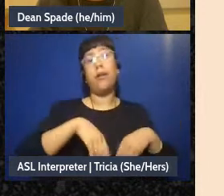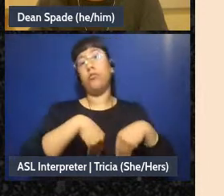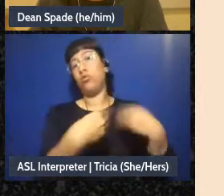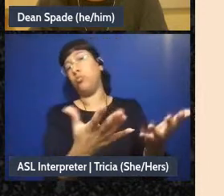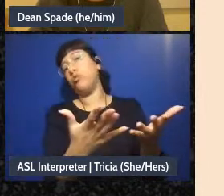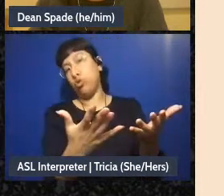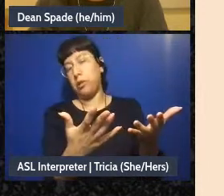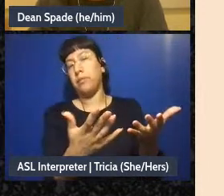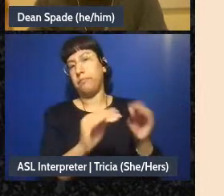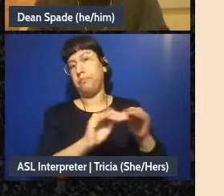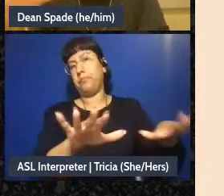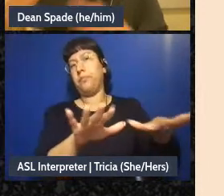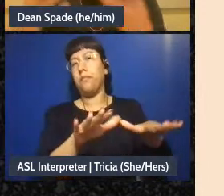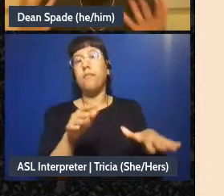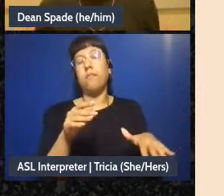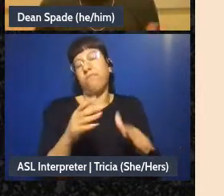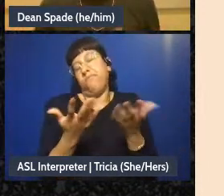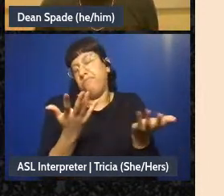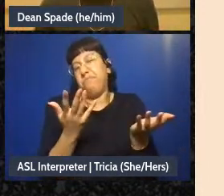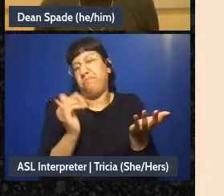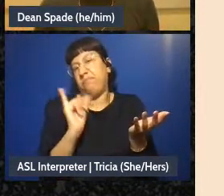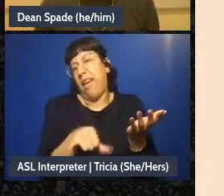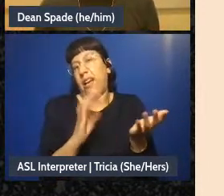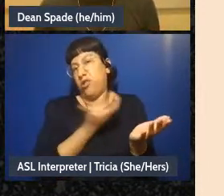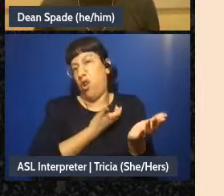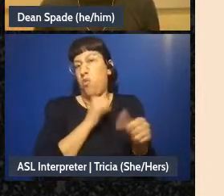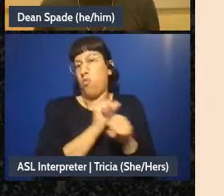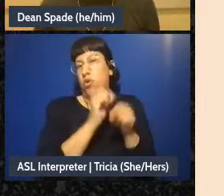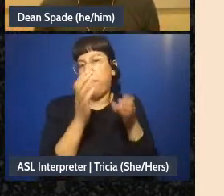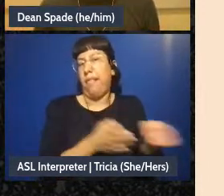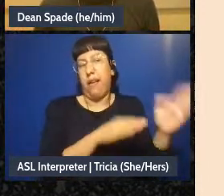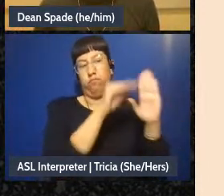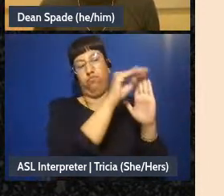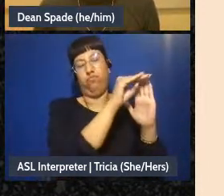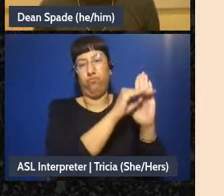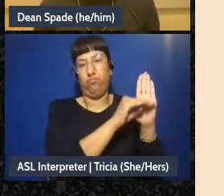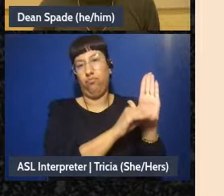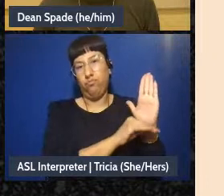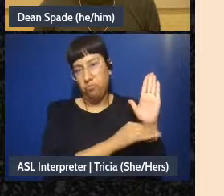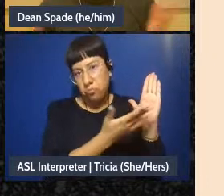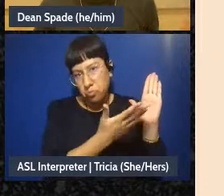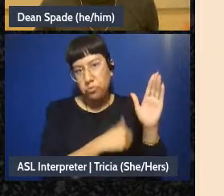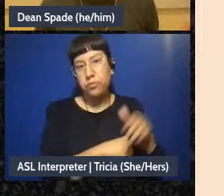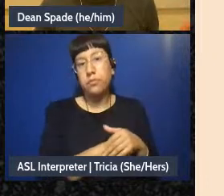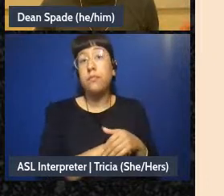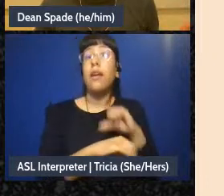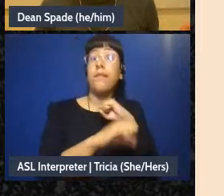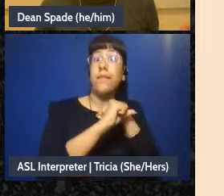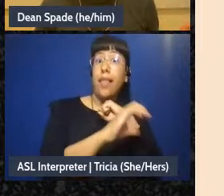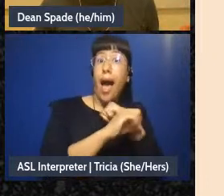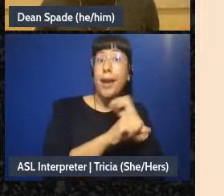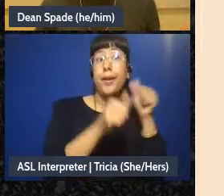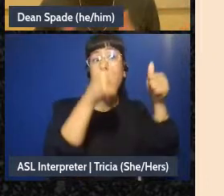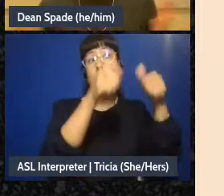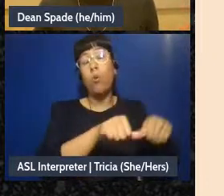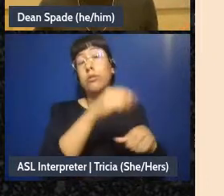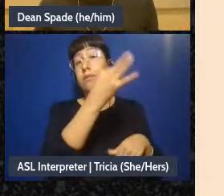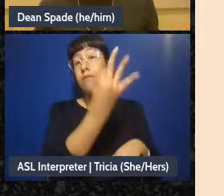we - you know - whatever is in our work plan. We - you flyer on Fridays and with-throughout the-the